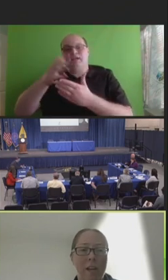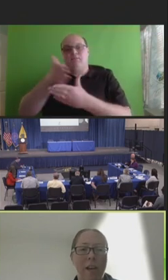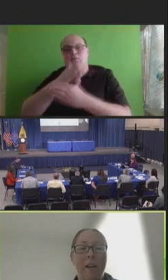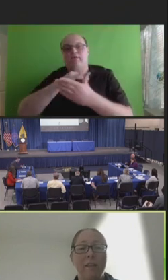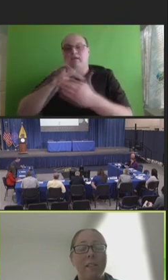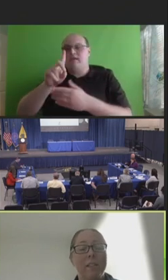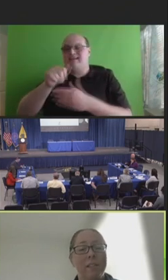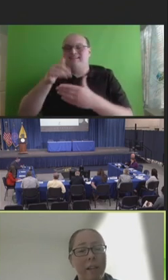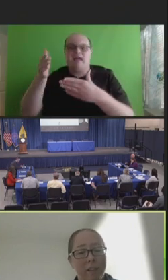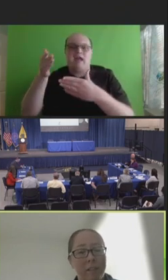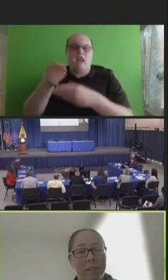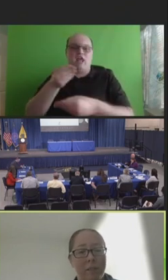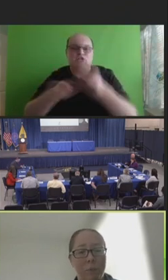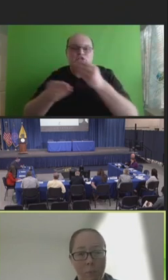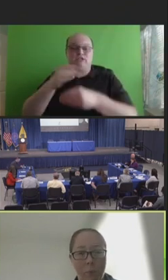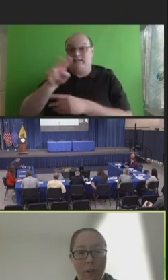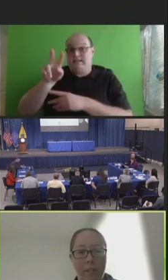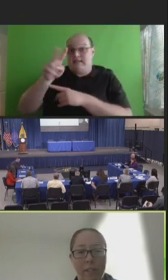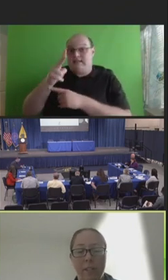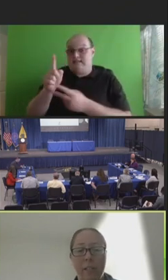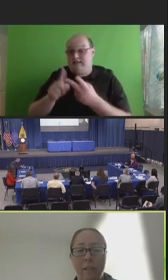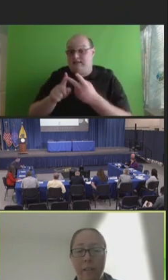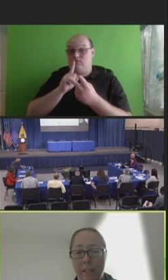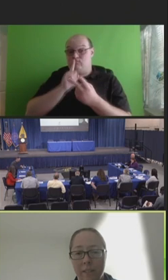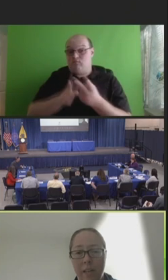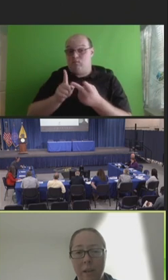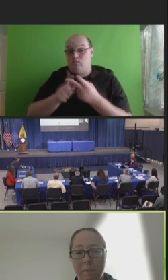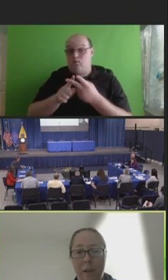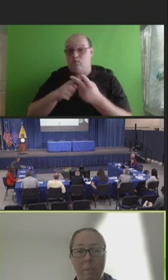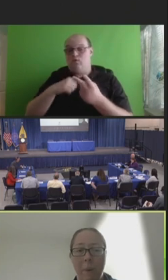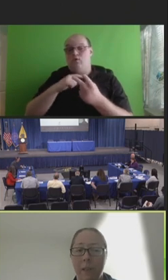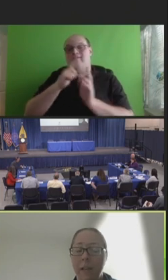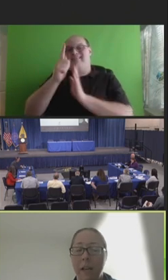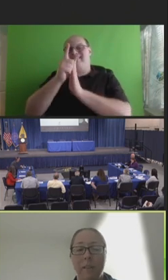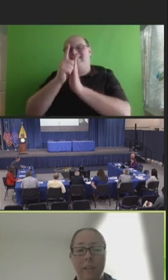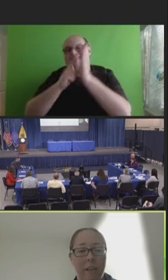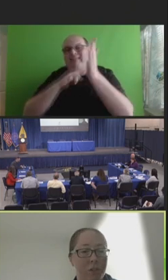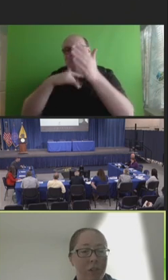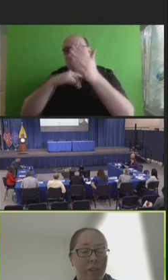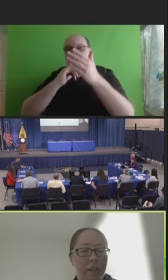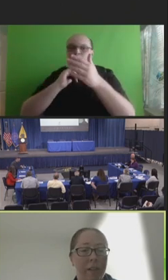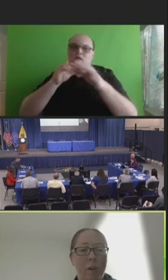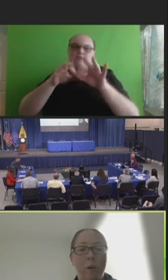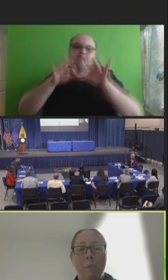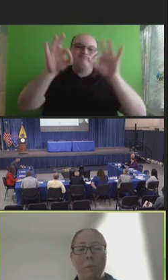And the second report is a legal landscape of public health data sharing.